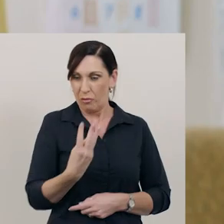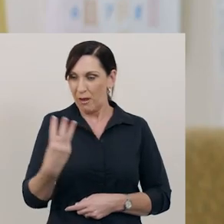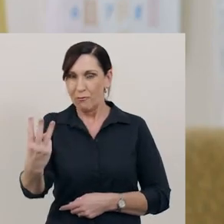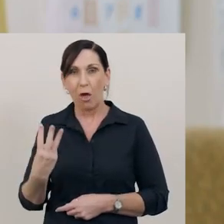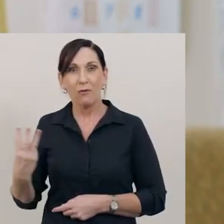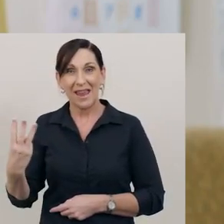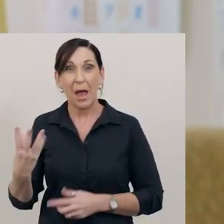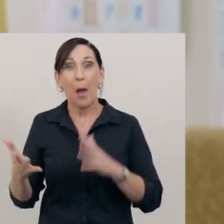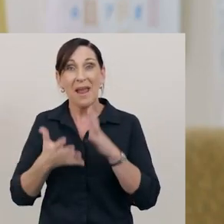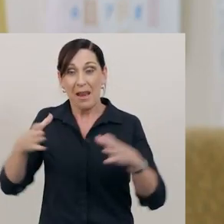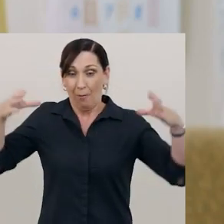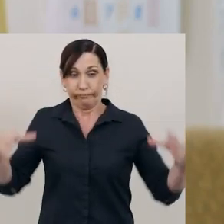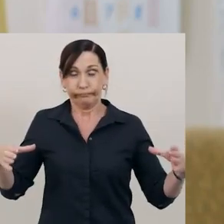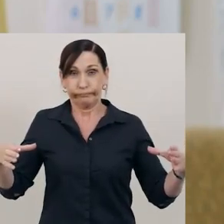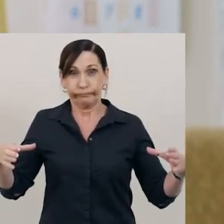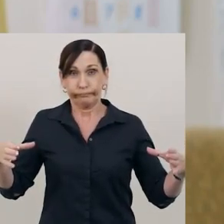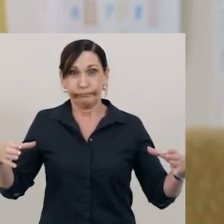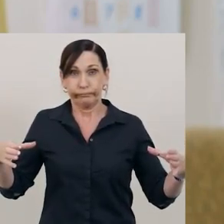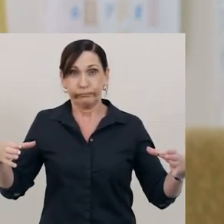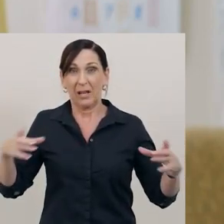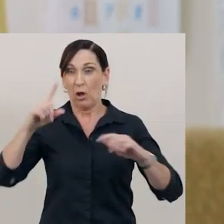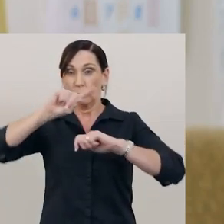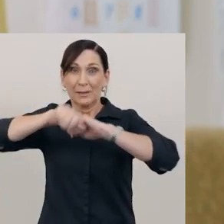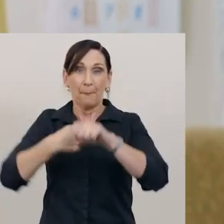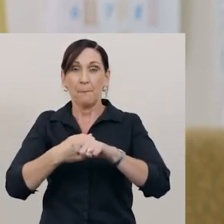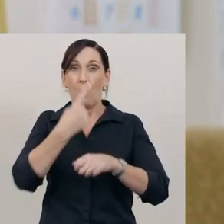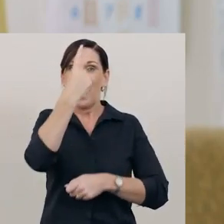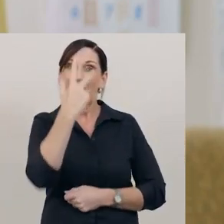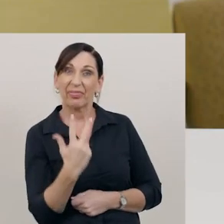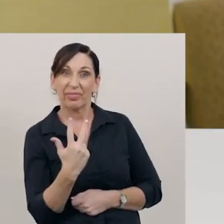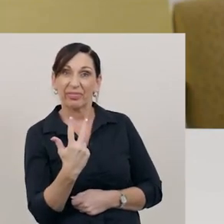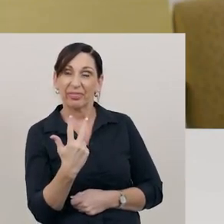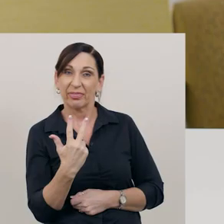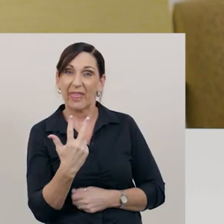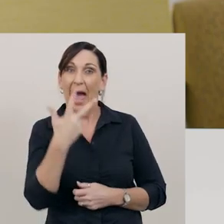I've split the whole collection into eighths.